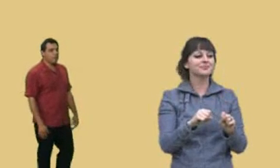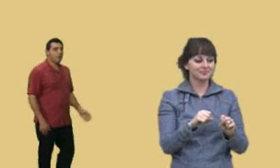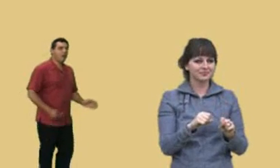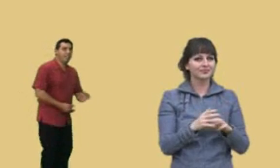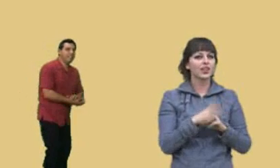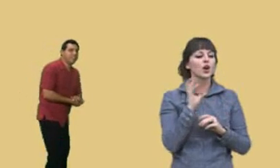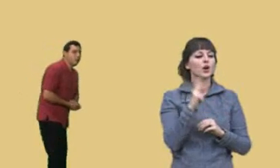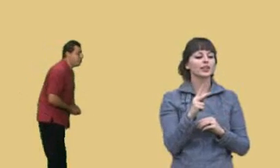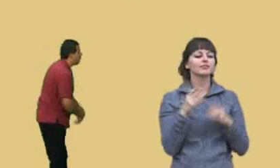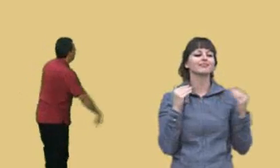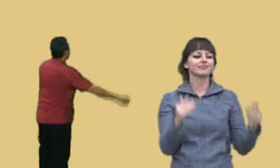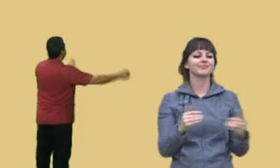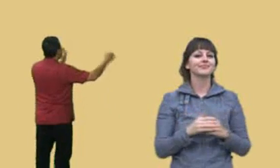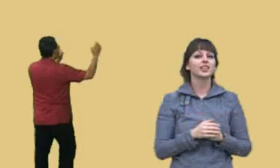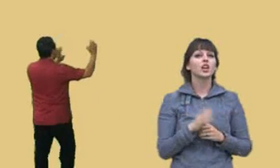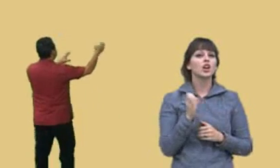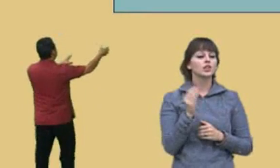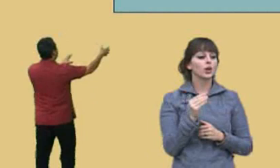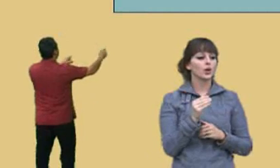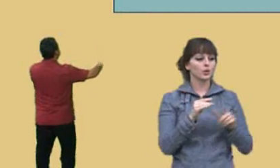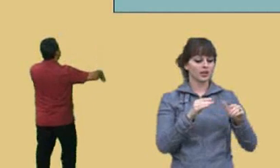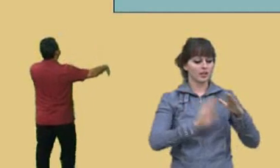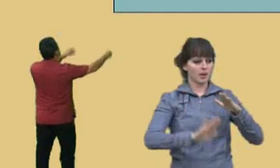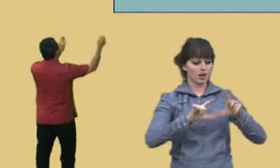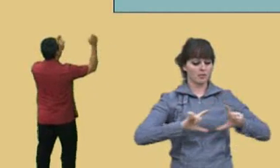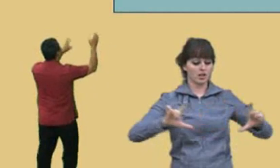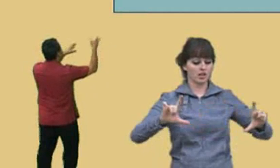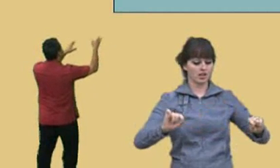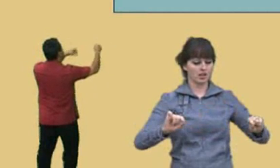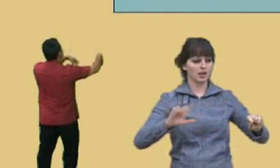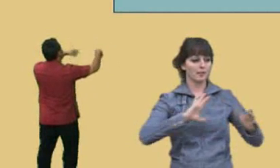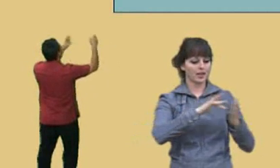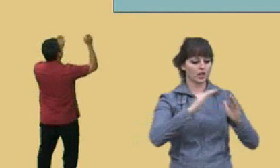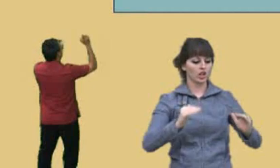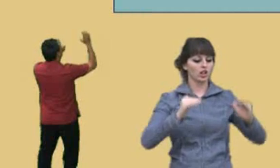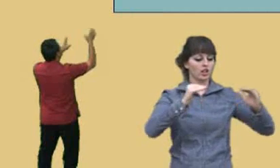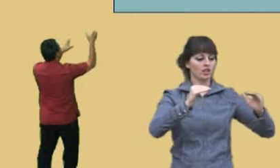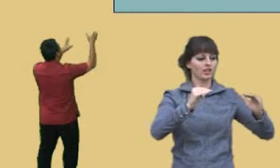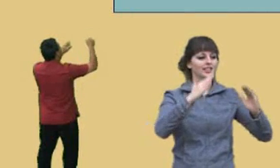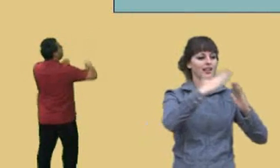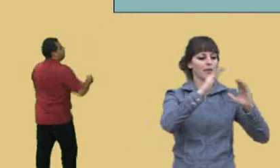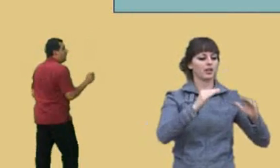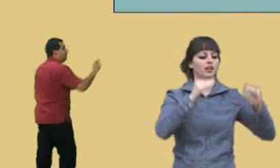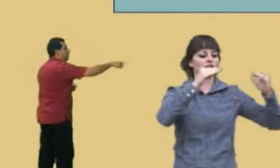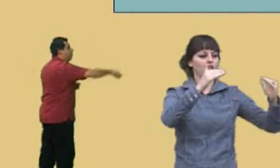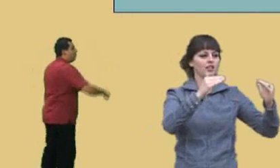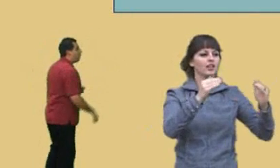Okay, let's get going, so, there's our bottom rectangular solid, there's the middle one, and there's the top. Now, look at your workbook.